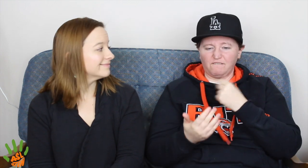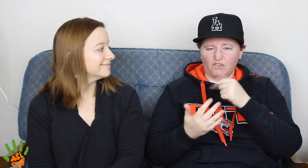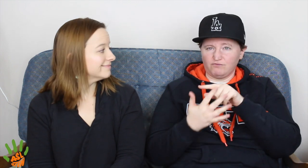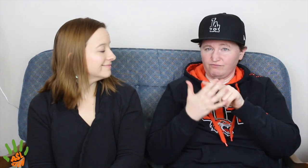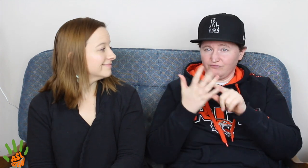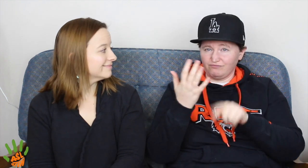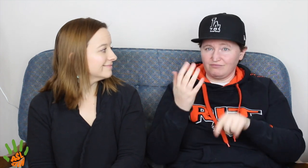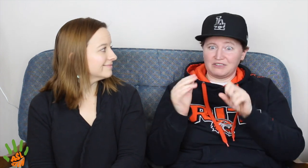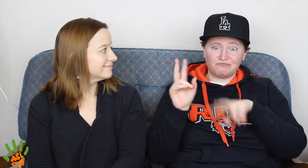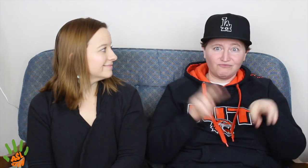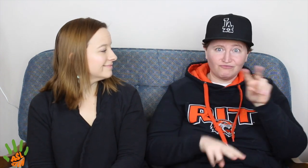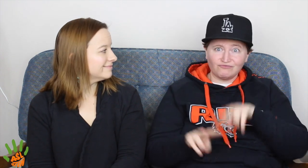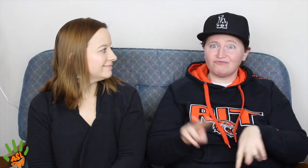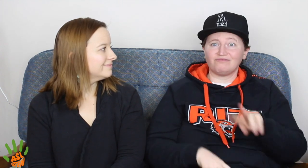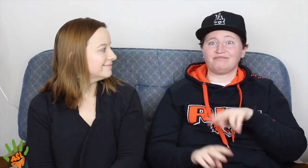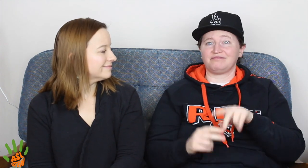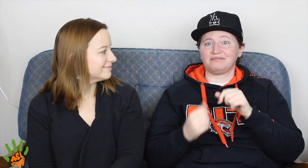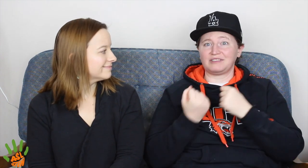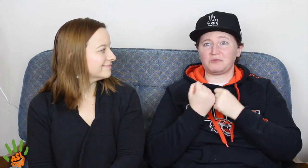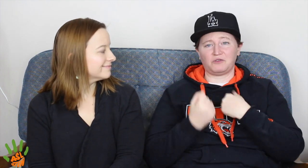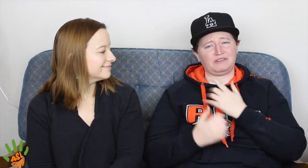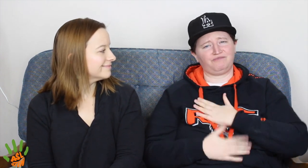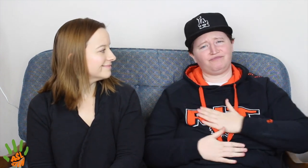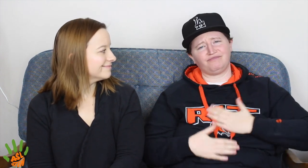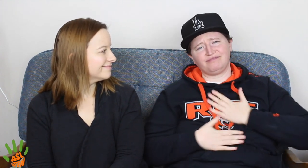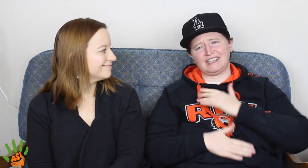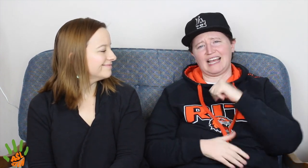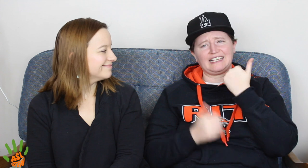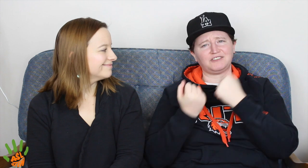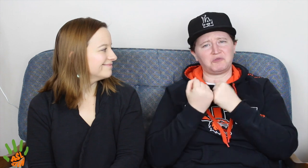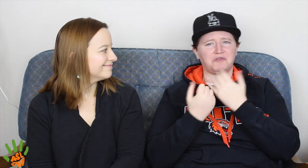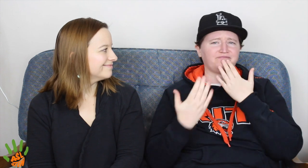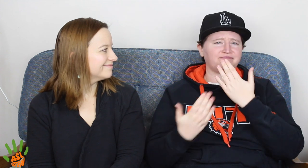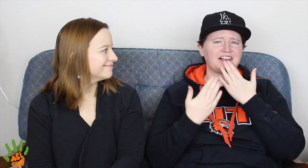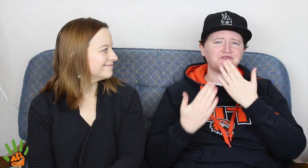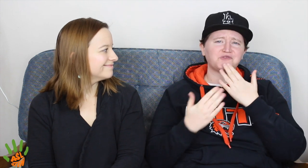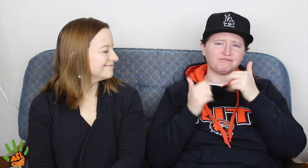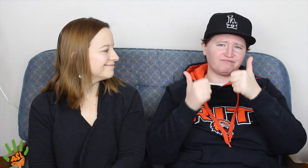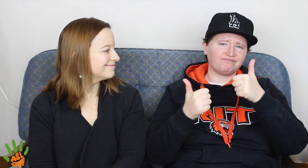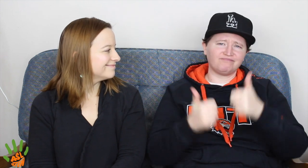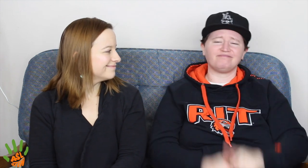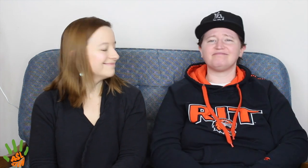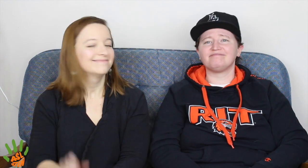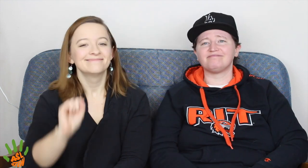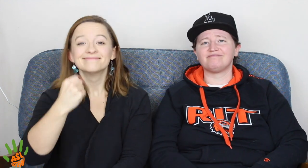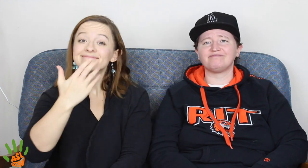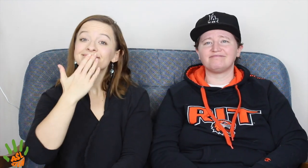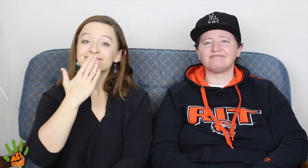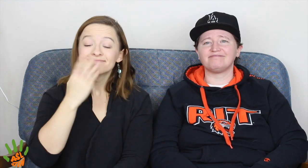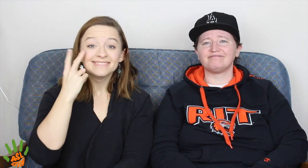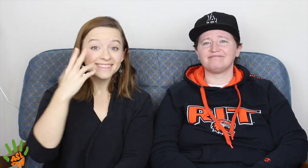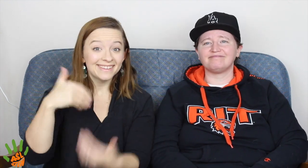We have a few different ways, so take a look! We really appreciate any support you've given us. Thank you!